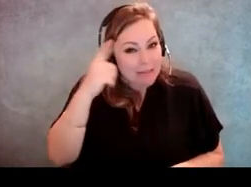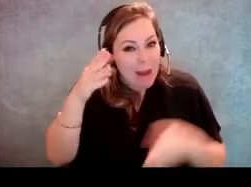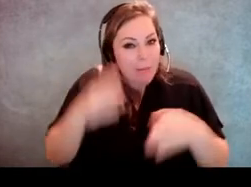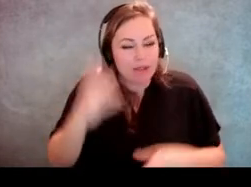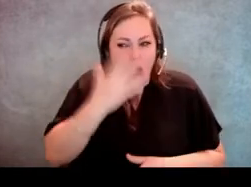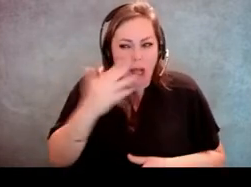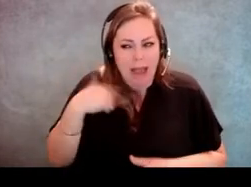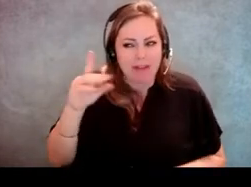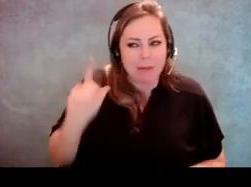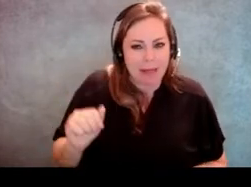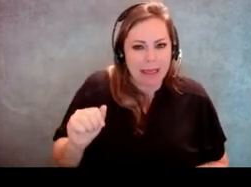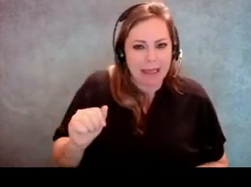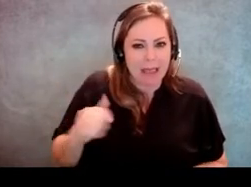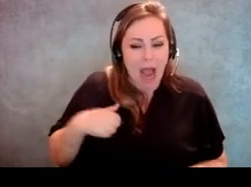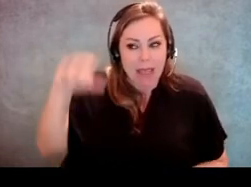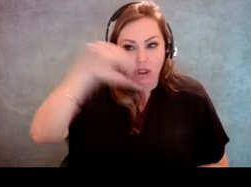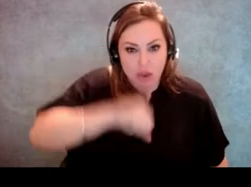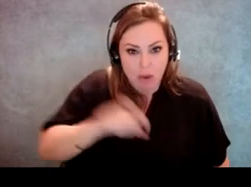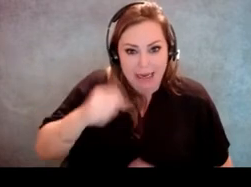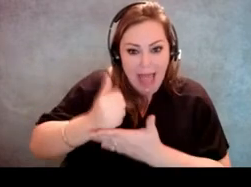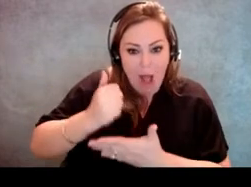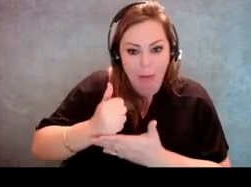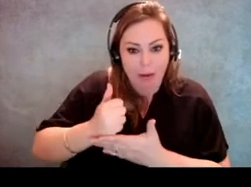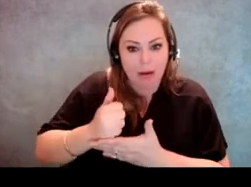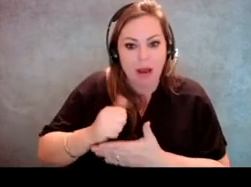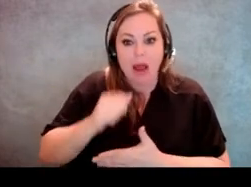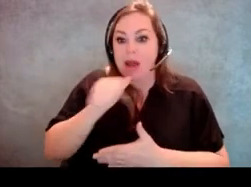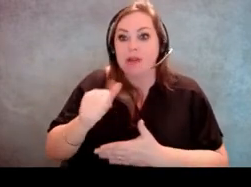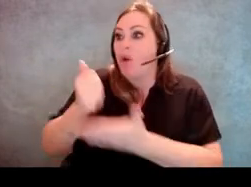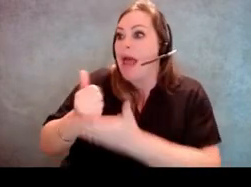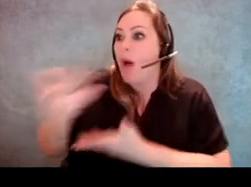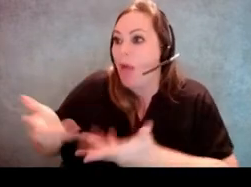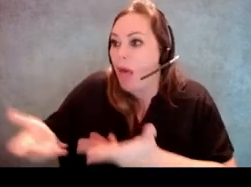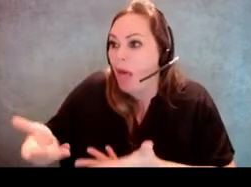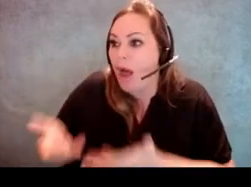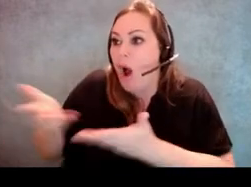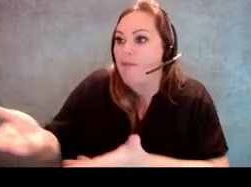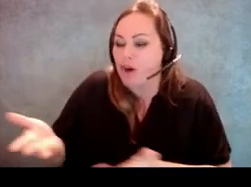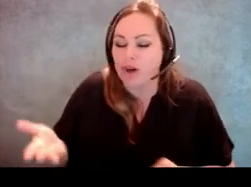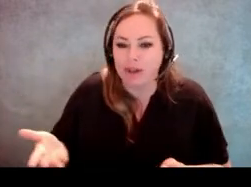they have a disability and I assume that they're gonna need help, I don't wanna go ahead and help them. I don't wanna offer assistance.